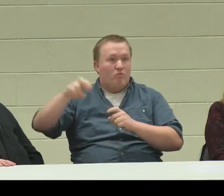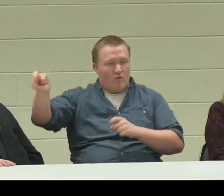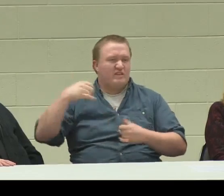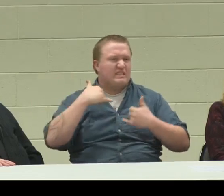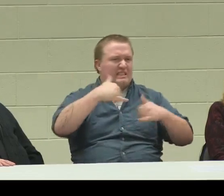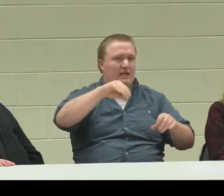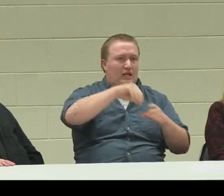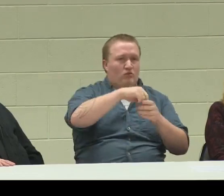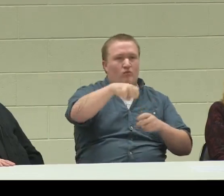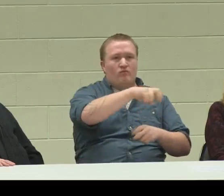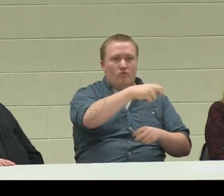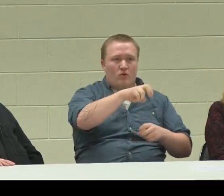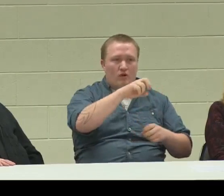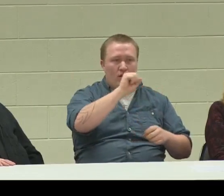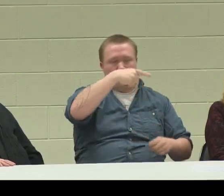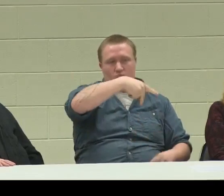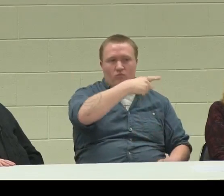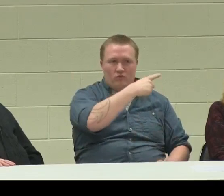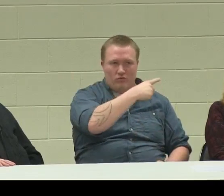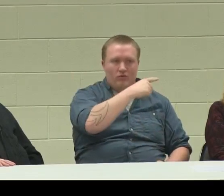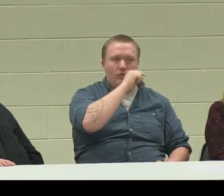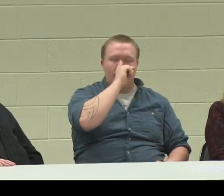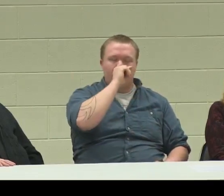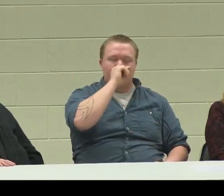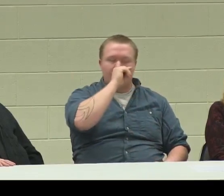Then after he moved, I still was in the transition program